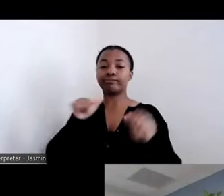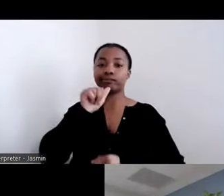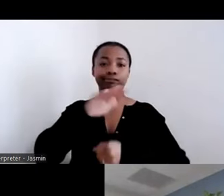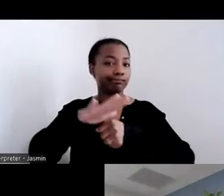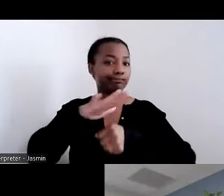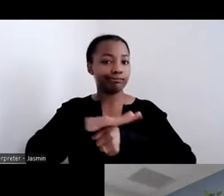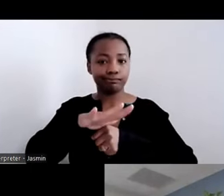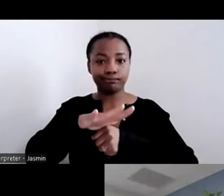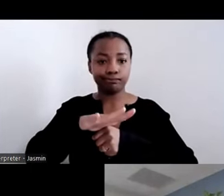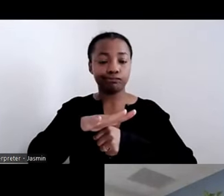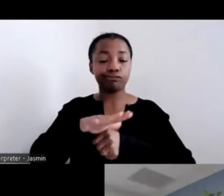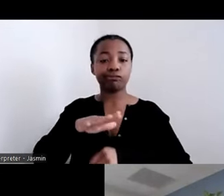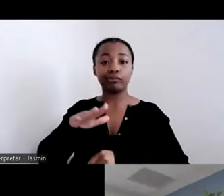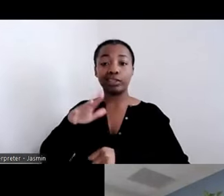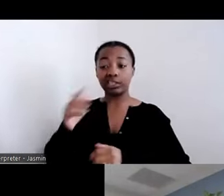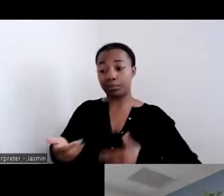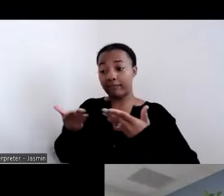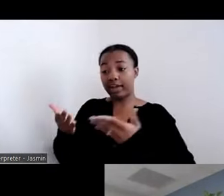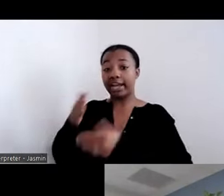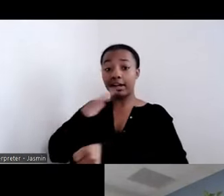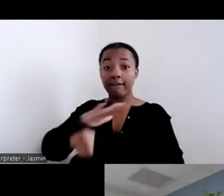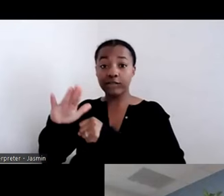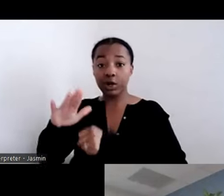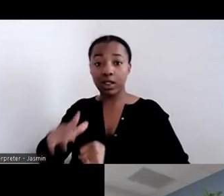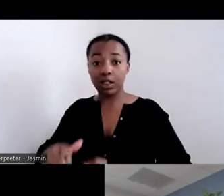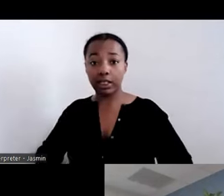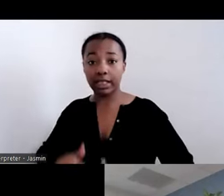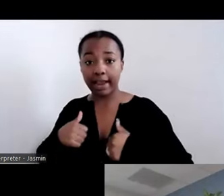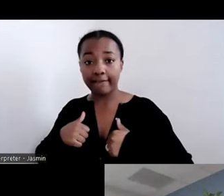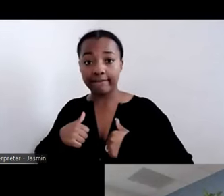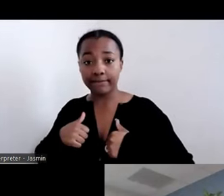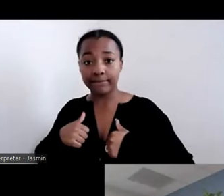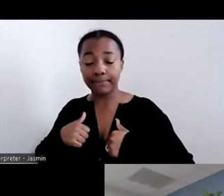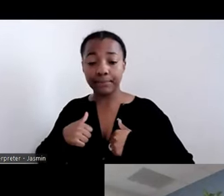in the community. We sought opportunities to assist individuals to make